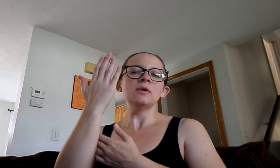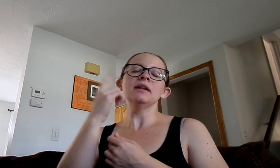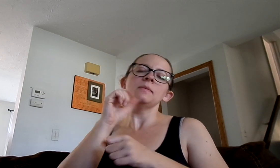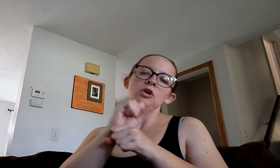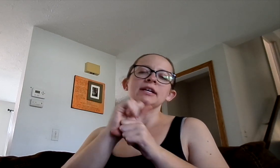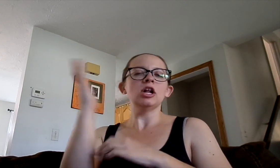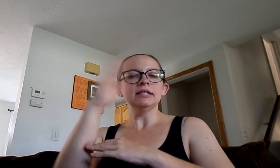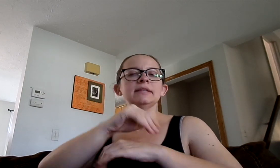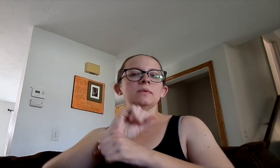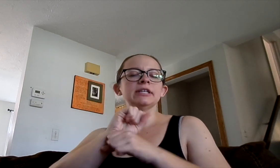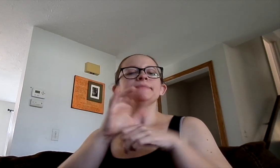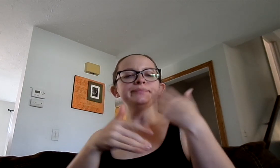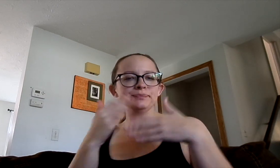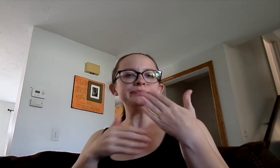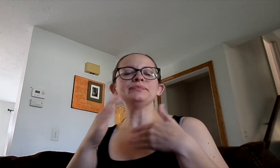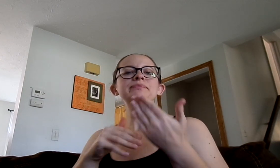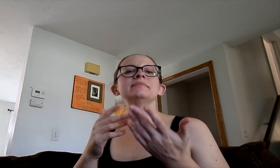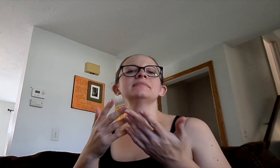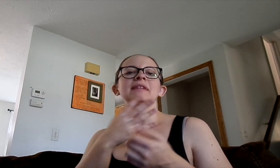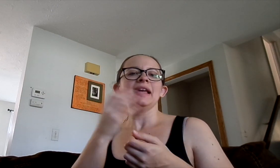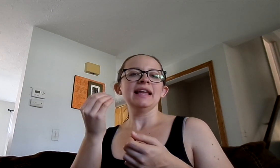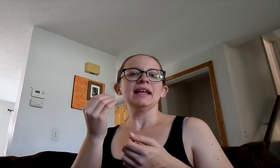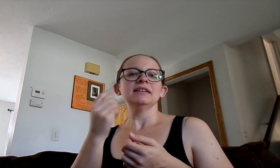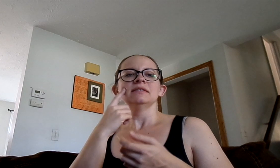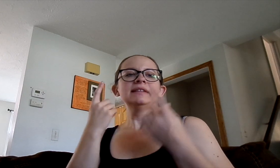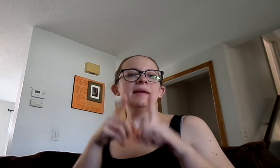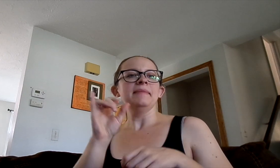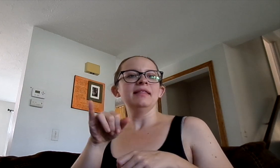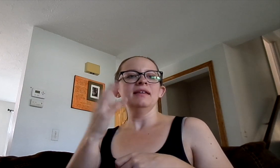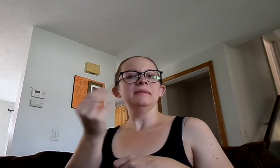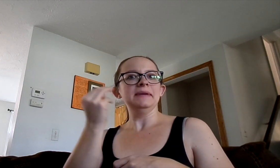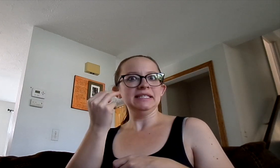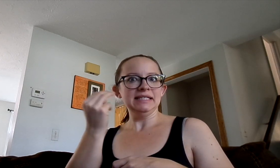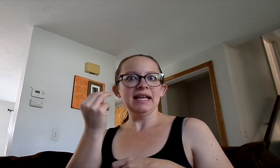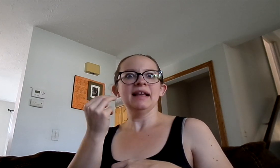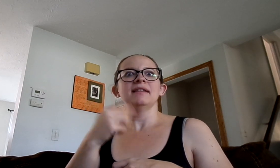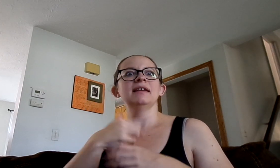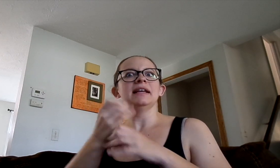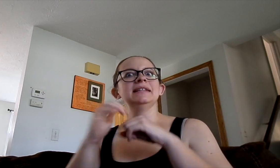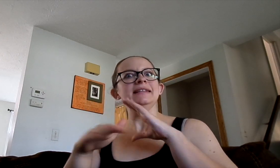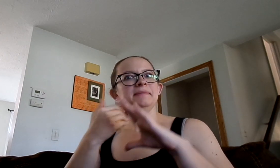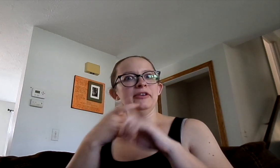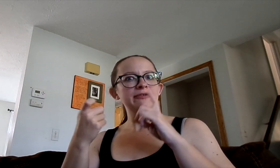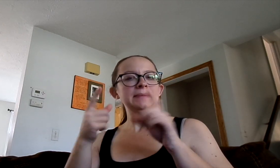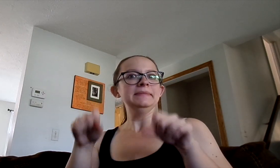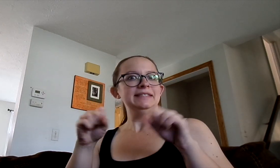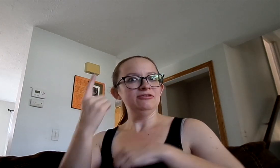I worked all day Monday, whatever. It just so happened that on Monday I had gotten